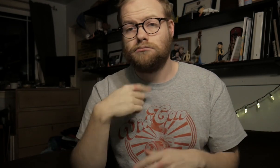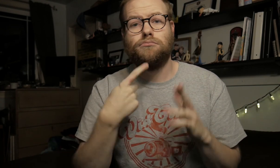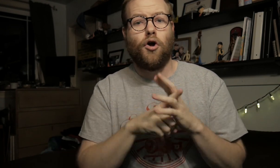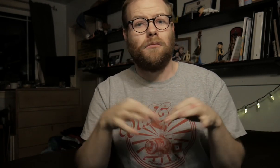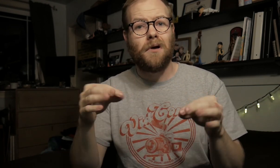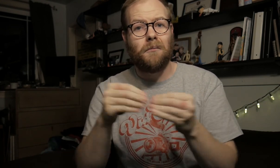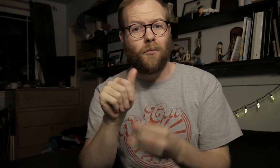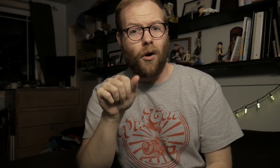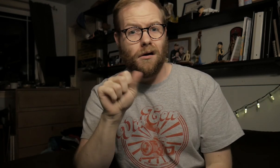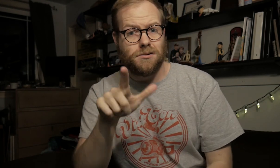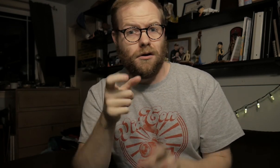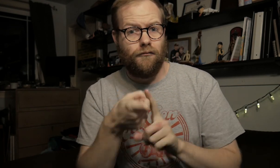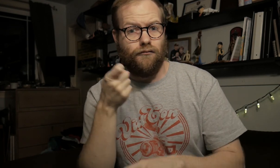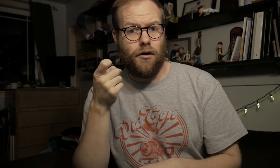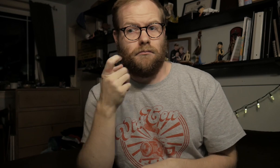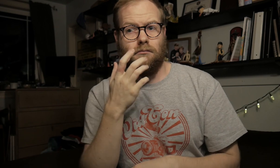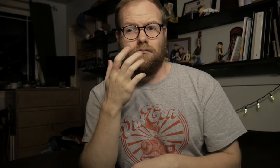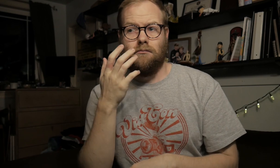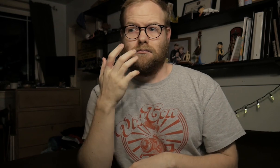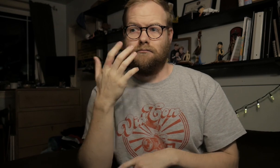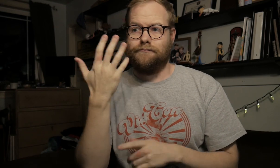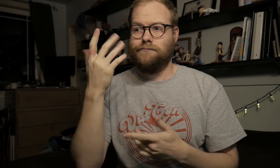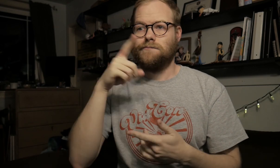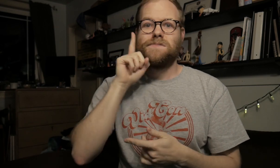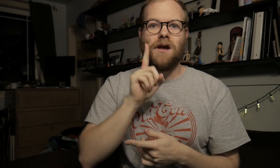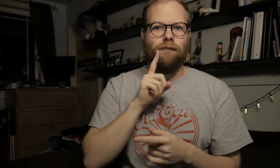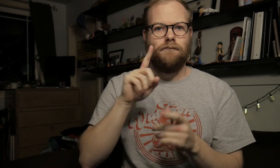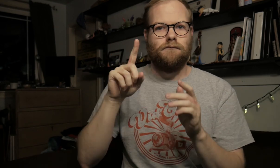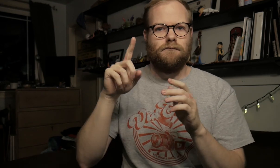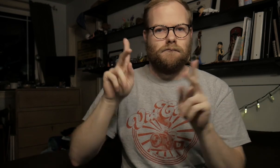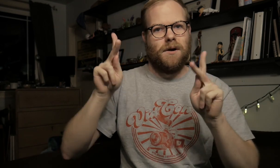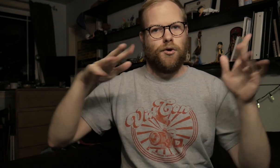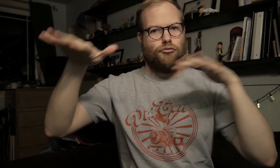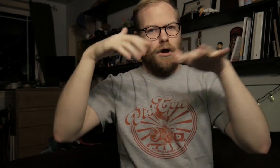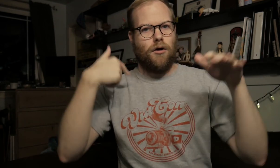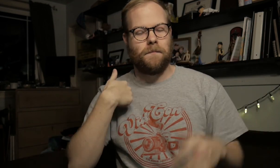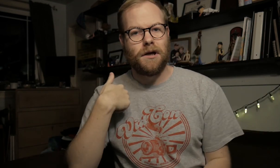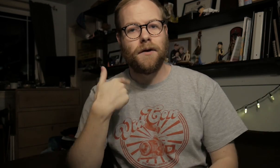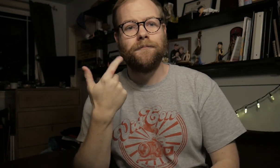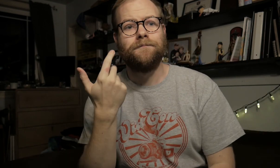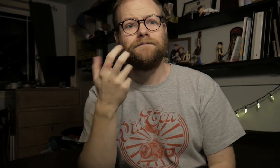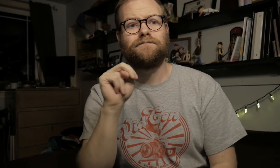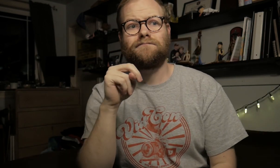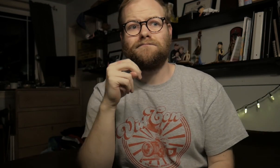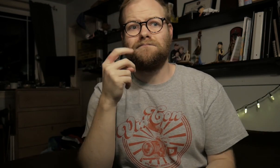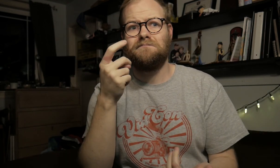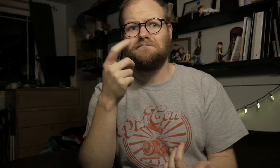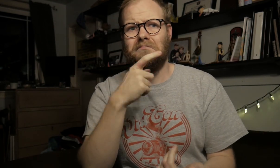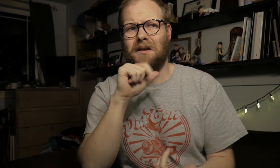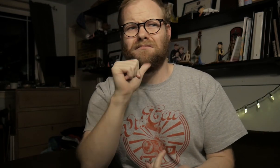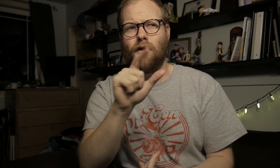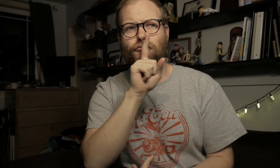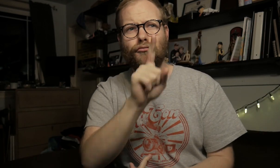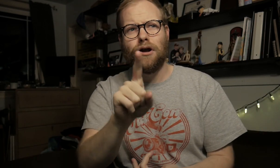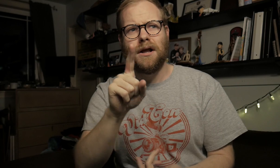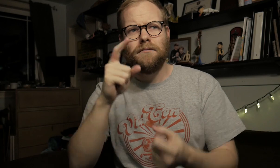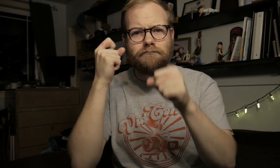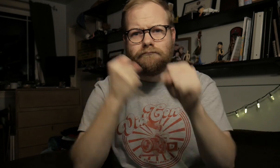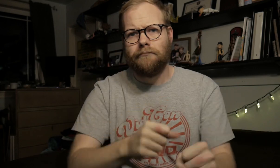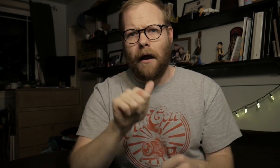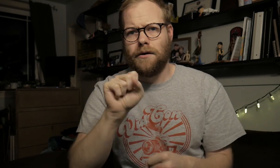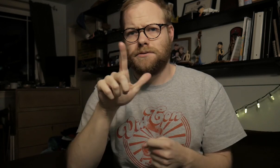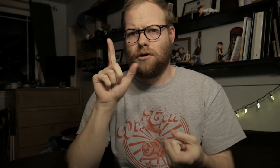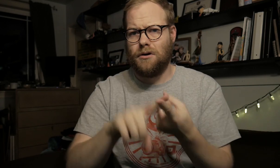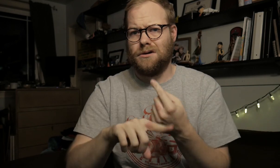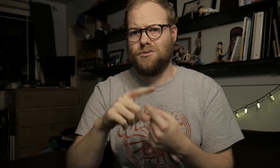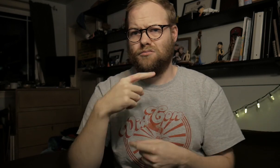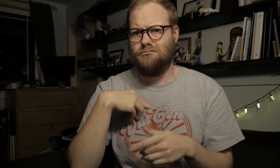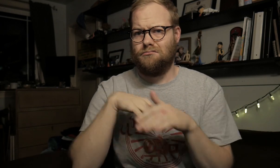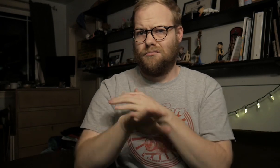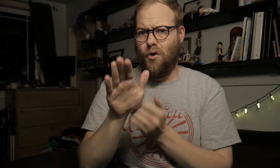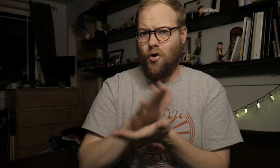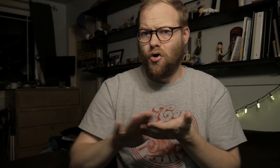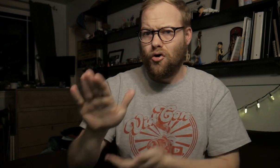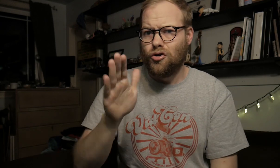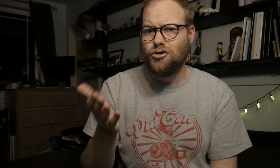I started picking up more ASL from deaf people around me. Then I wasn't really ASL until I went to college.